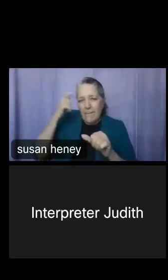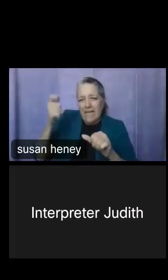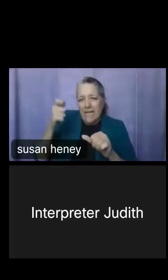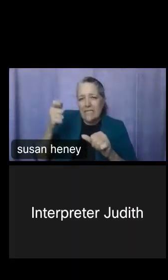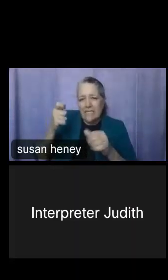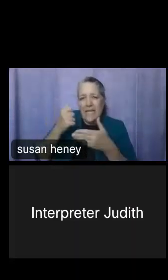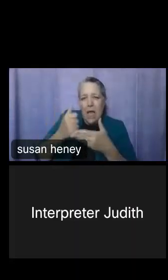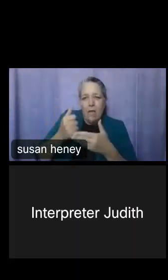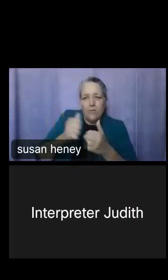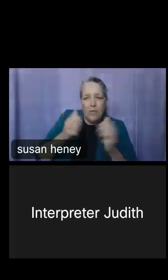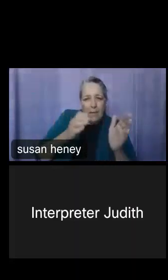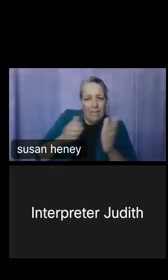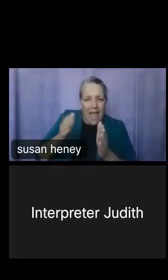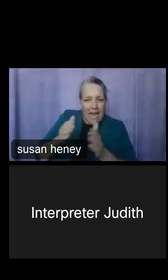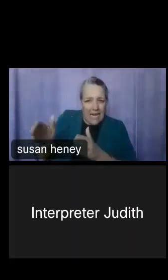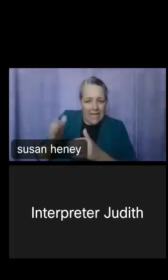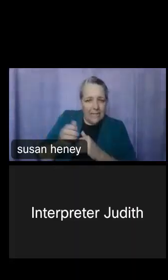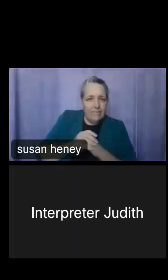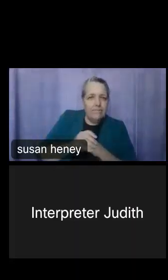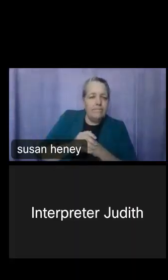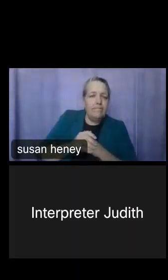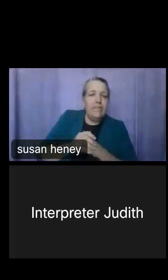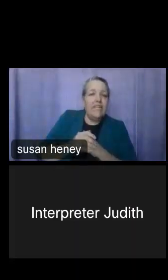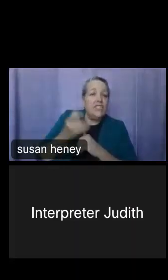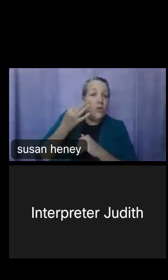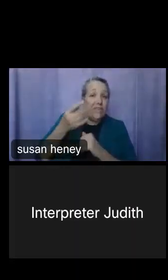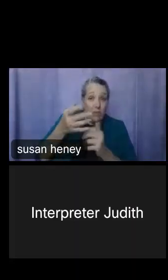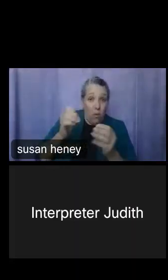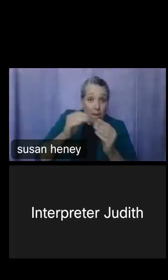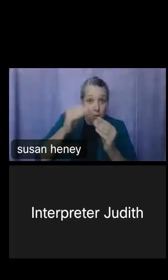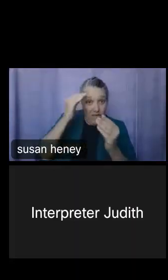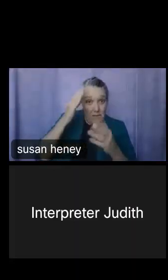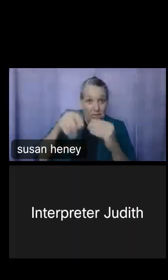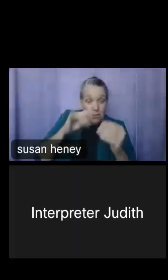to reach out to us if you'd like more information on your PUMA as well.